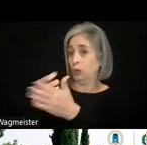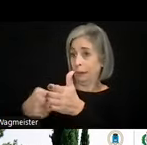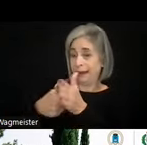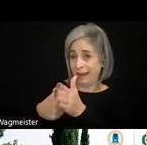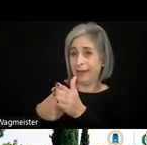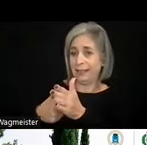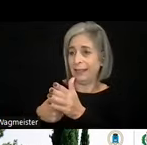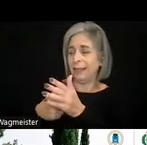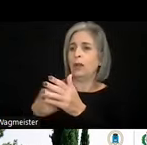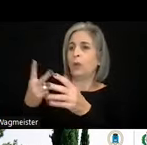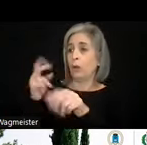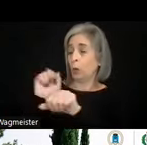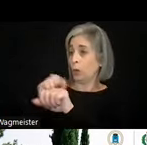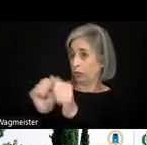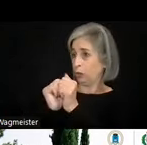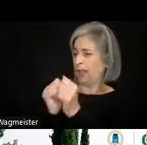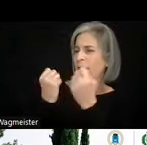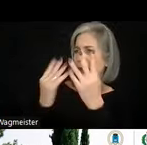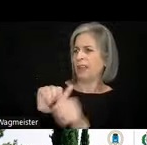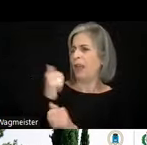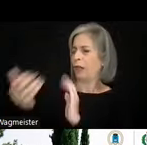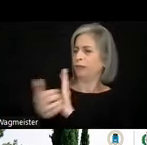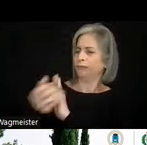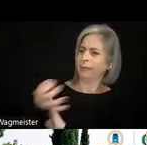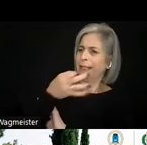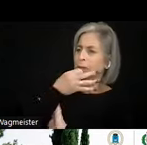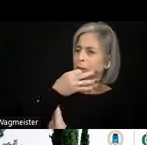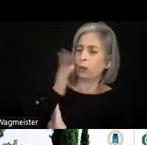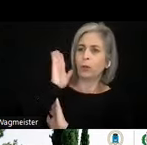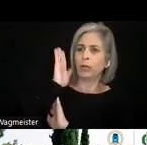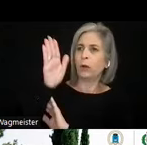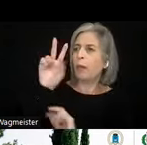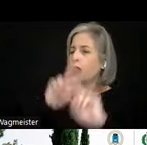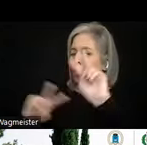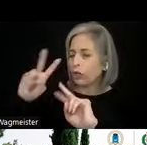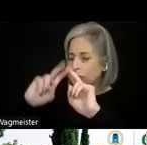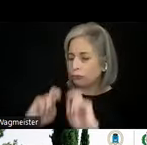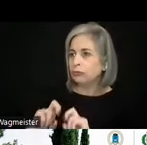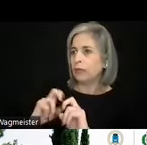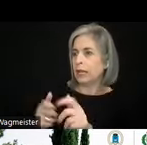Loïc and I work together with many other experts, we are going to look at and update the EN 301 549,